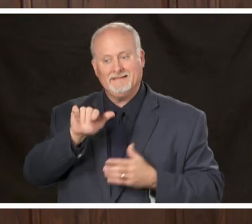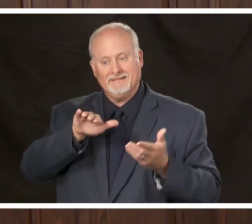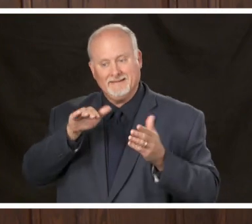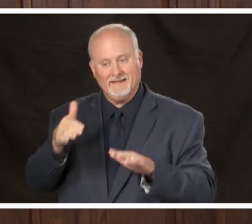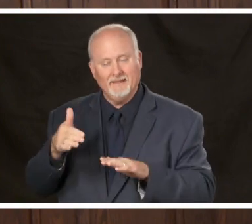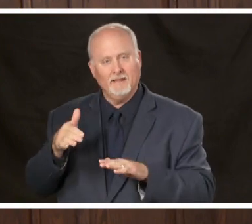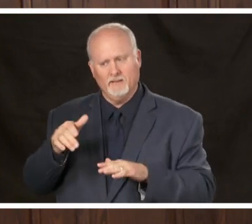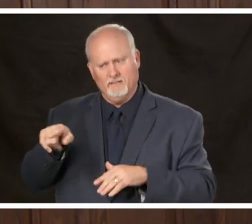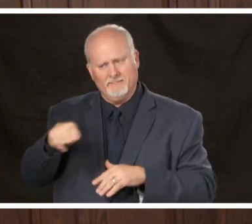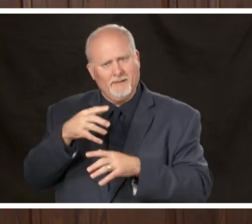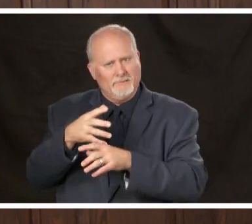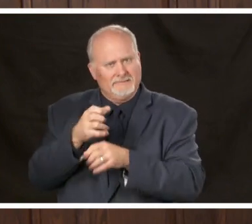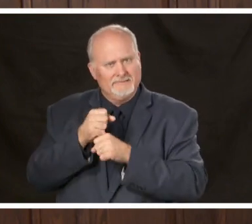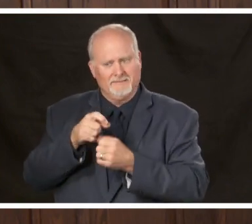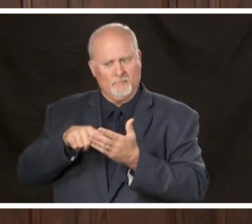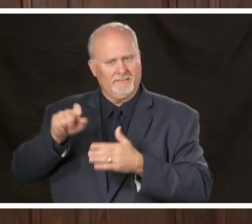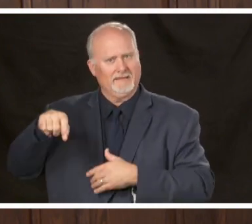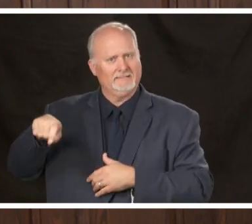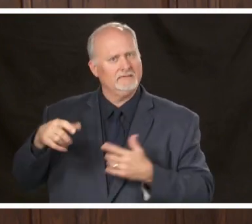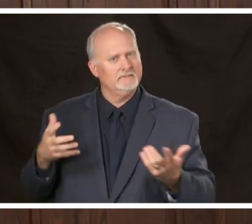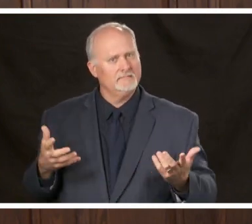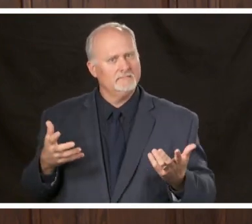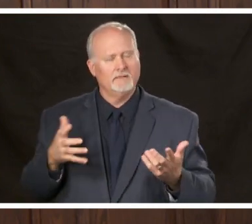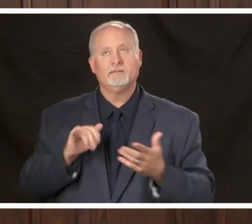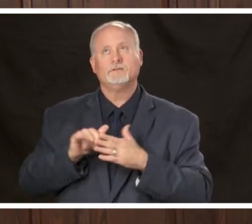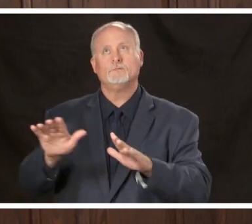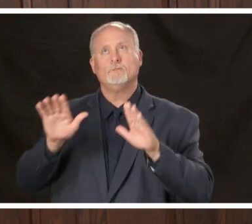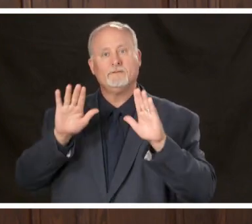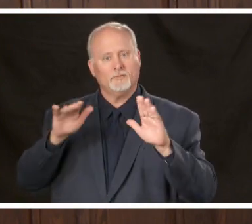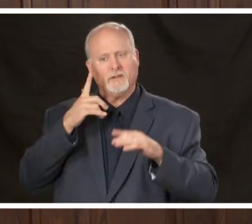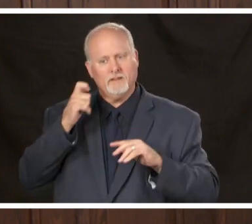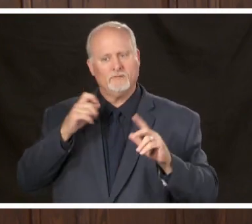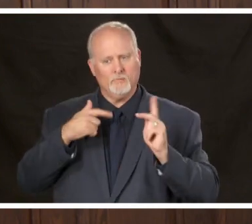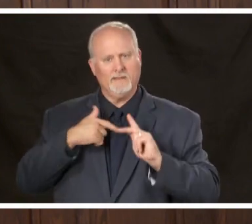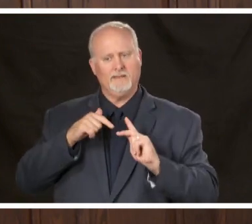care that they needed that's wonderful for me I'm very comfortable with that